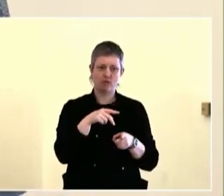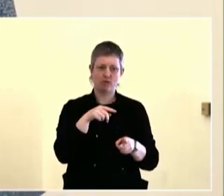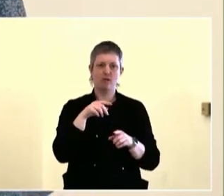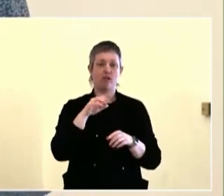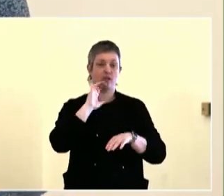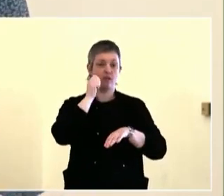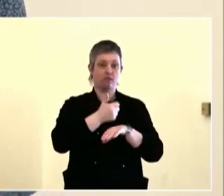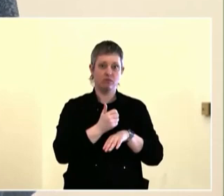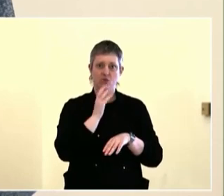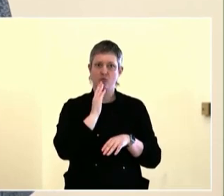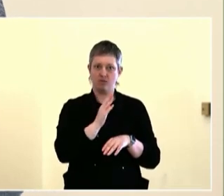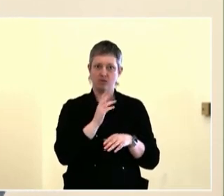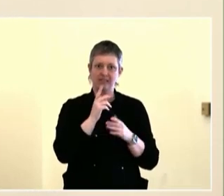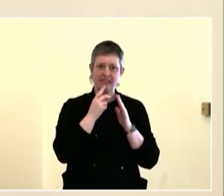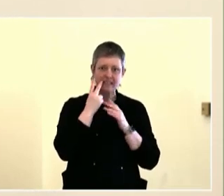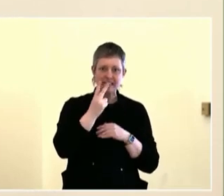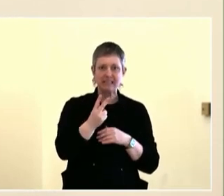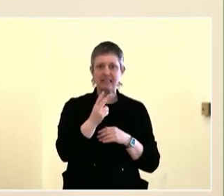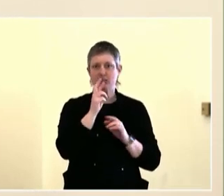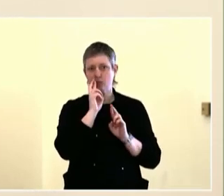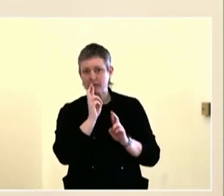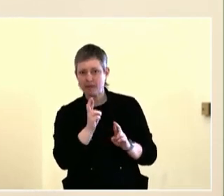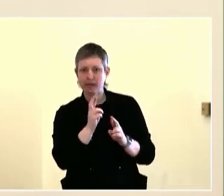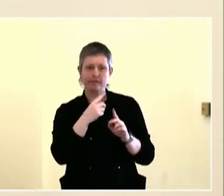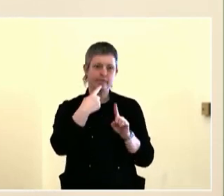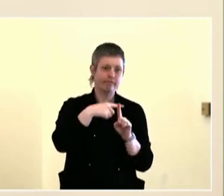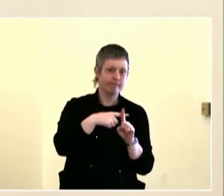to obviously respect different backgrounds, different cultures, different resources.